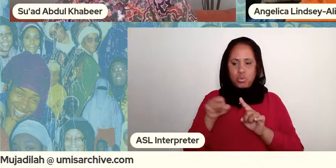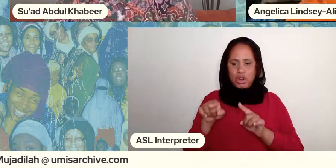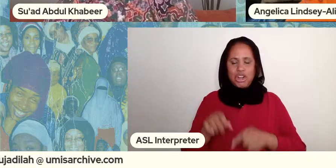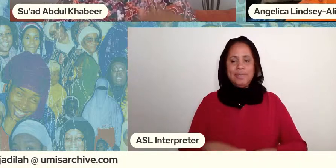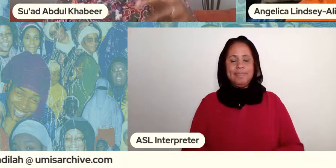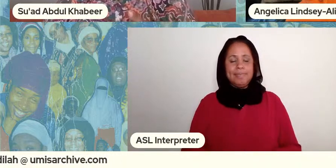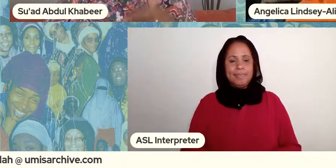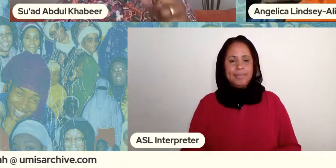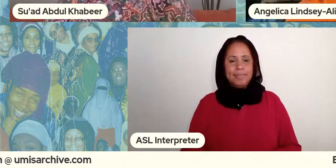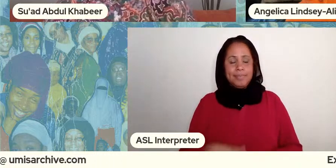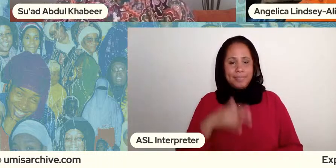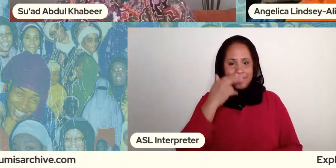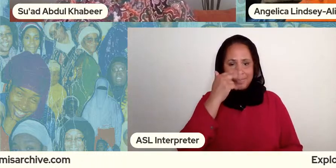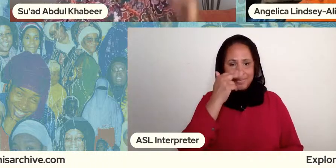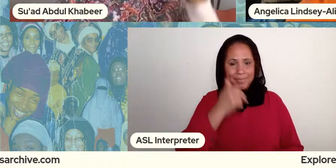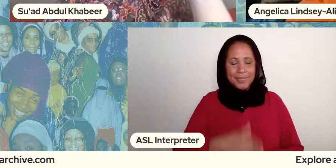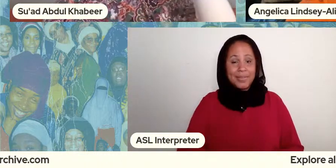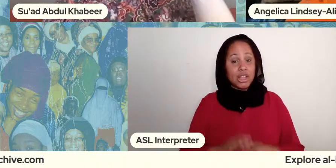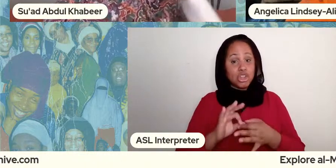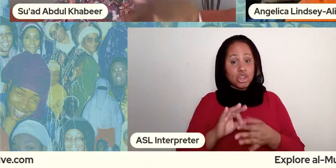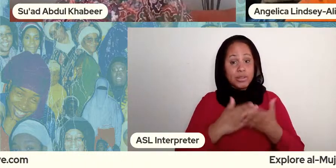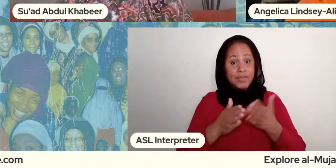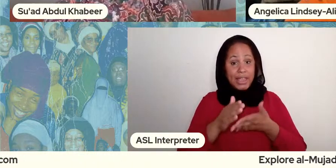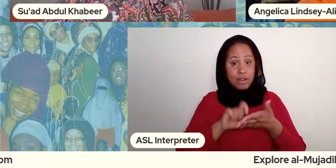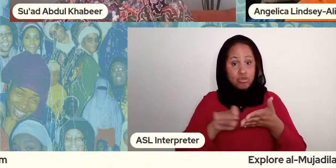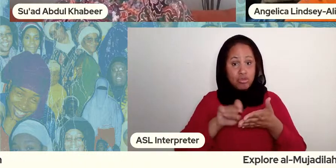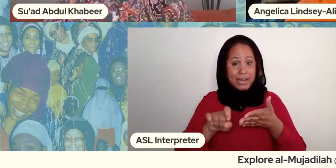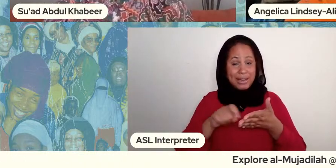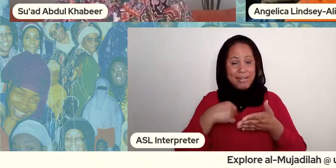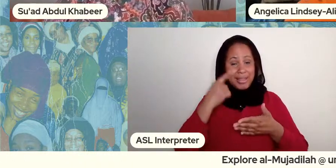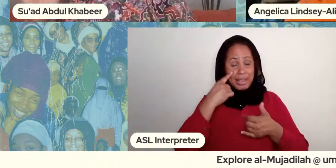it's fine so in terms of handwriting i was saying that first page is definitely not her handwriting